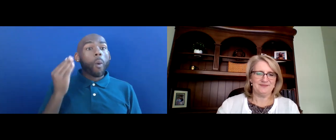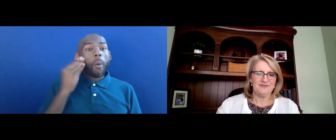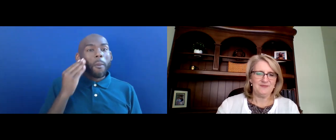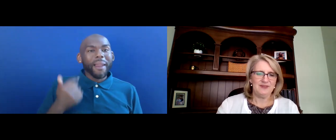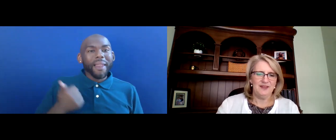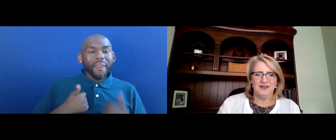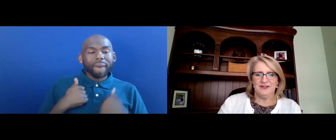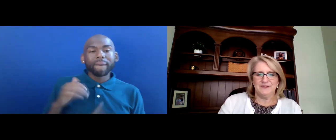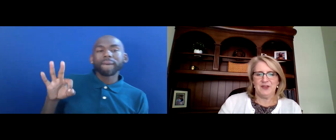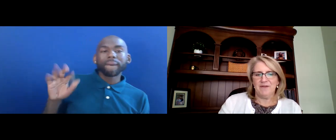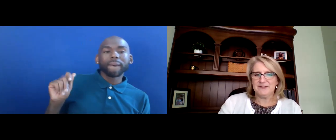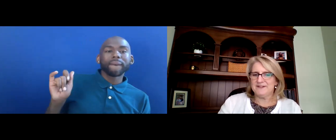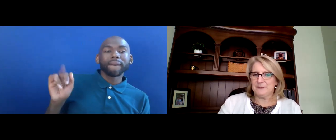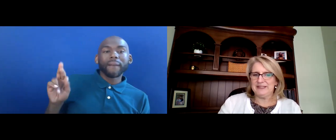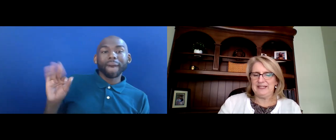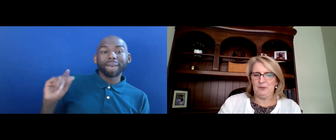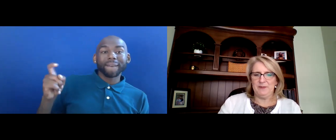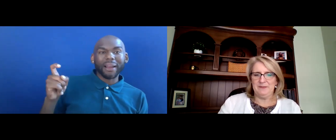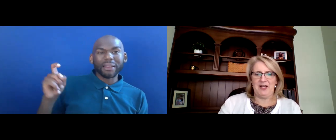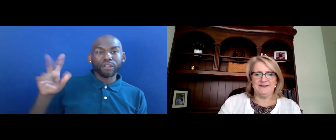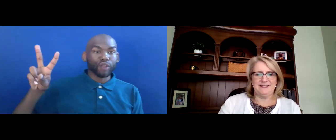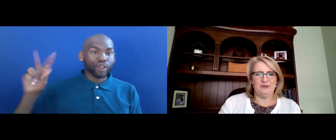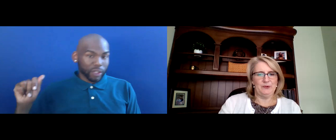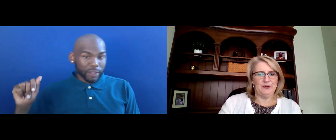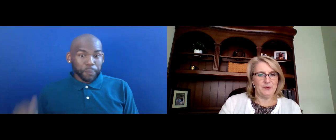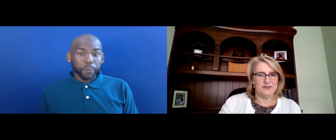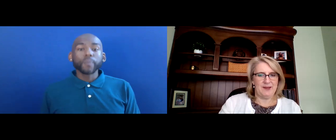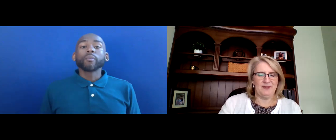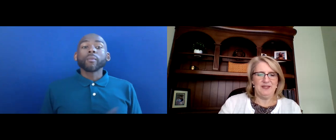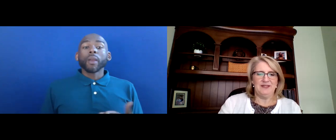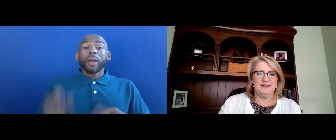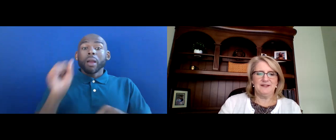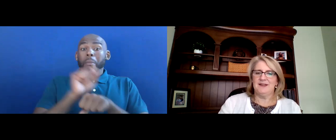SO THE OFFICE OF DISABILITY EMPLOYMENT POLICY OR ODEP IS A